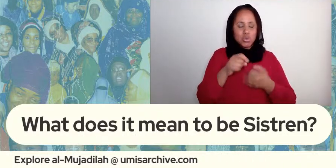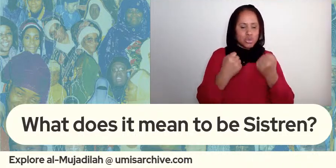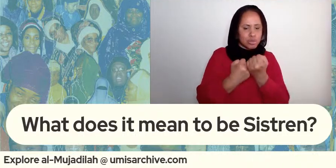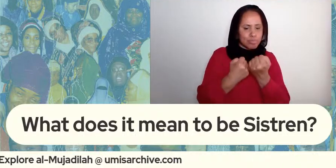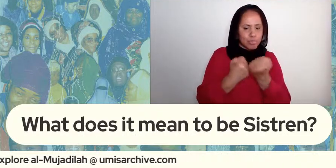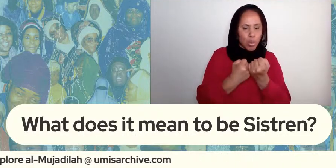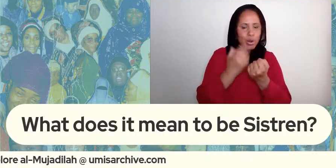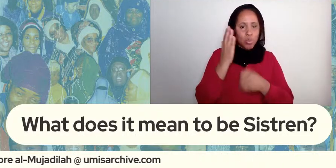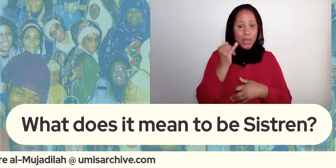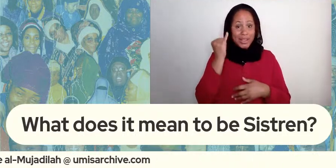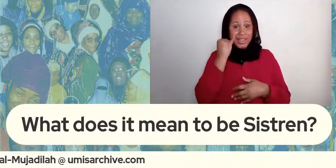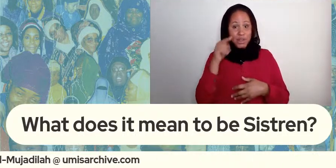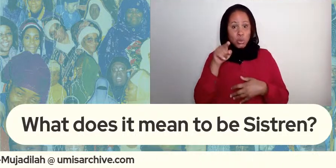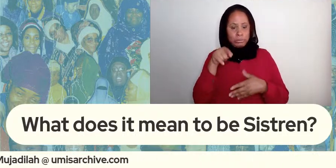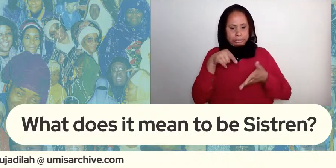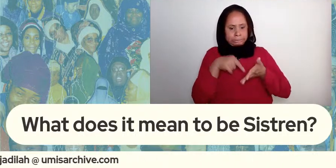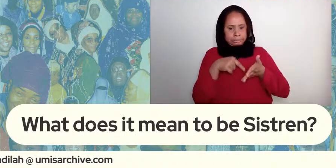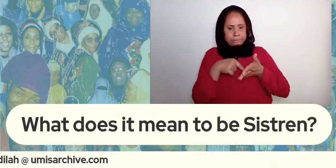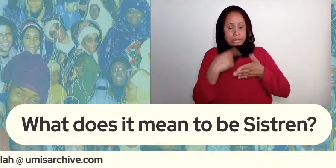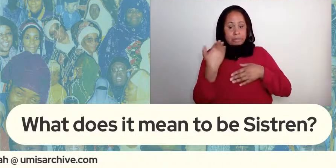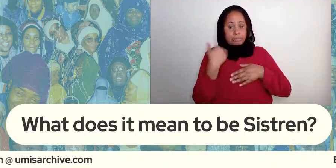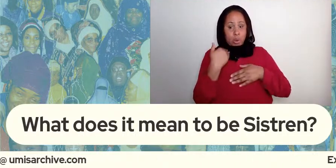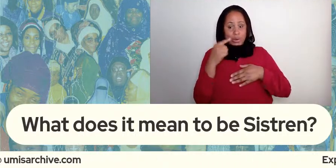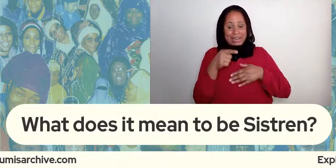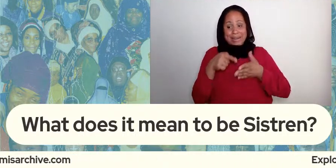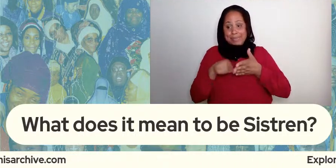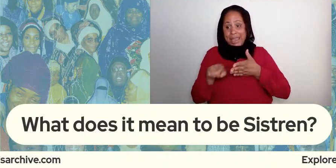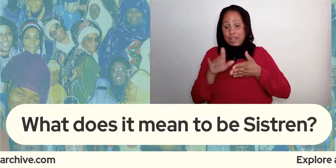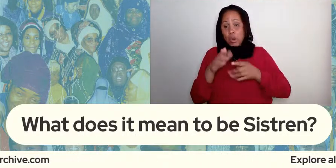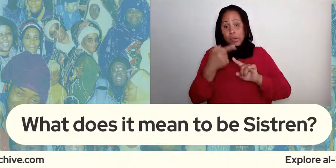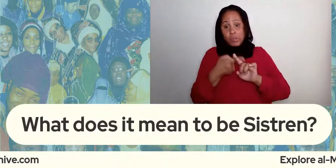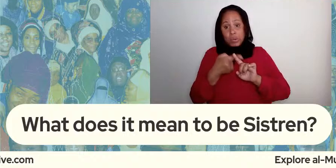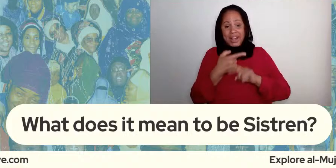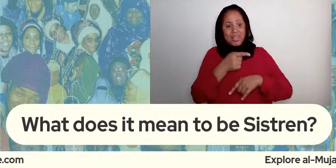yeah i mean like and if you know that and they're going to be like but we going to this conference